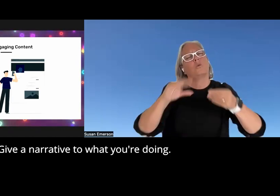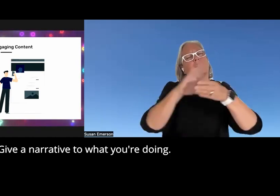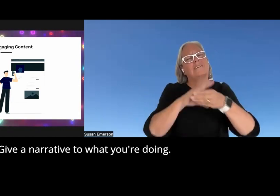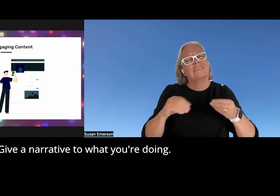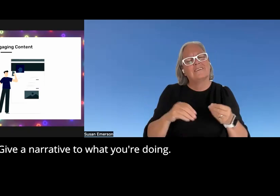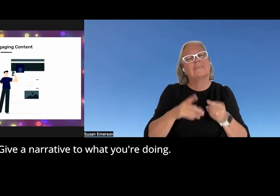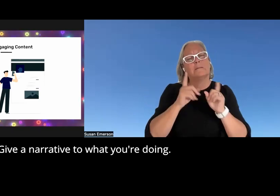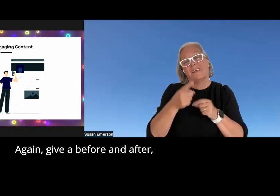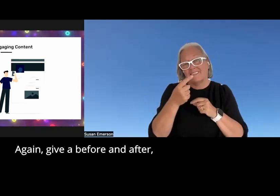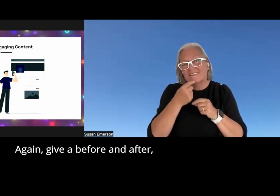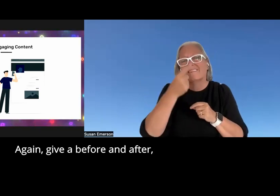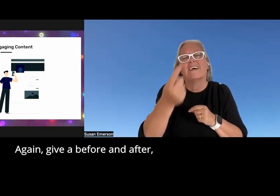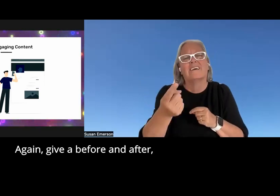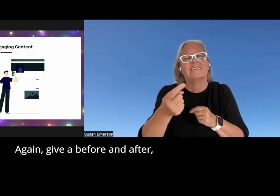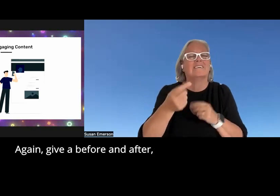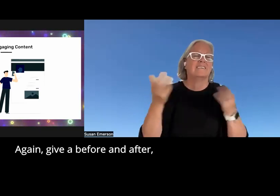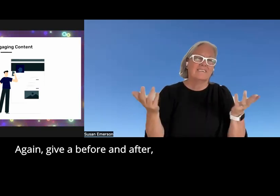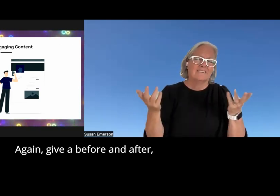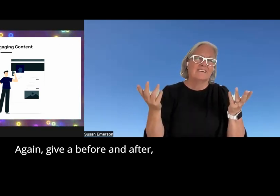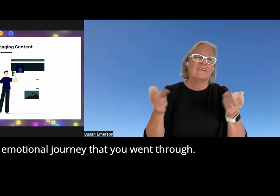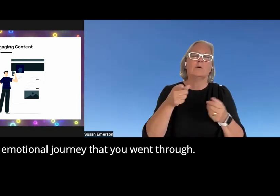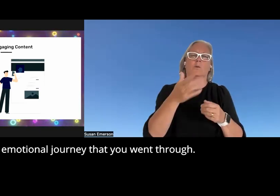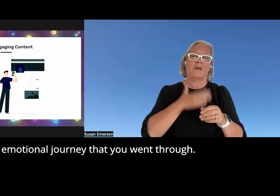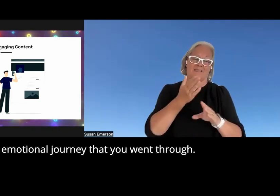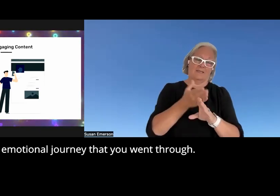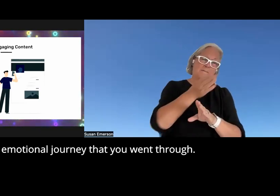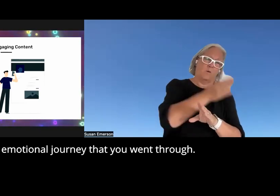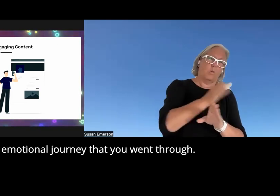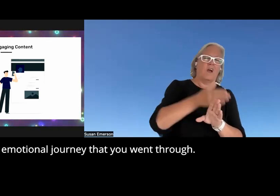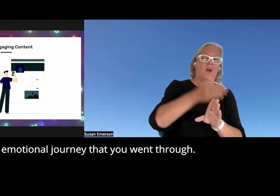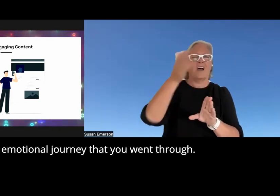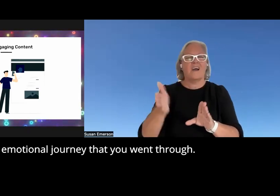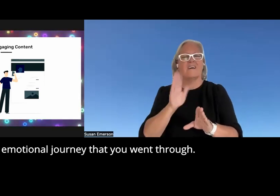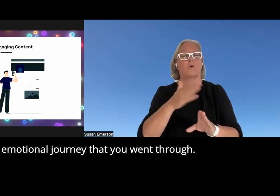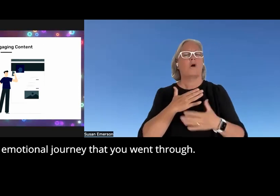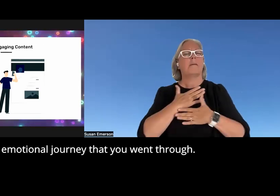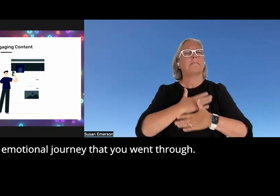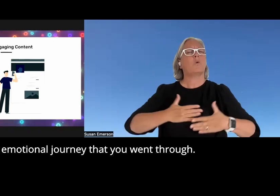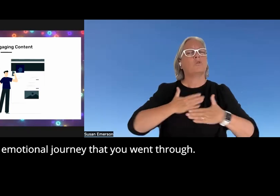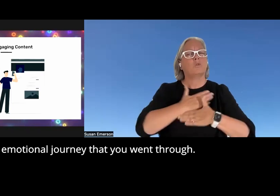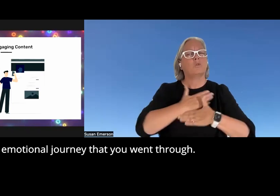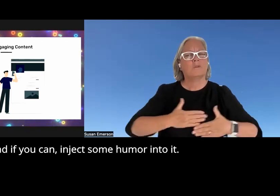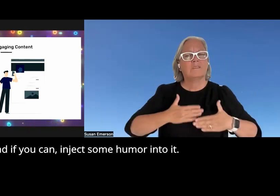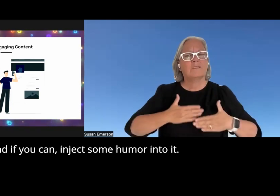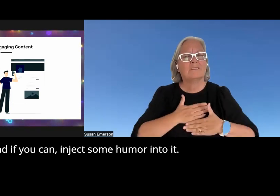to what you're doing again give a before and after some emotional Journey that you went through and